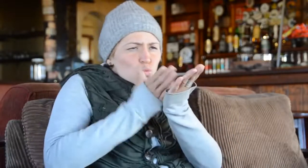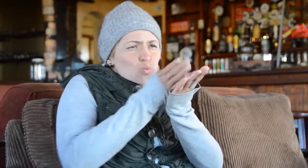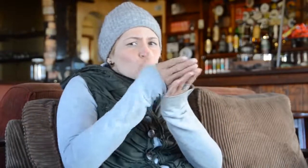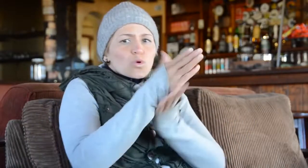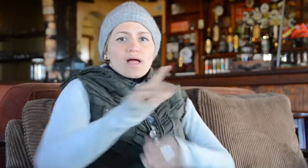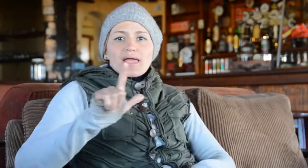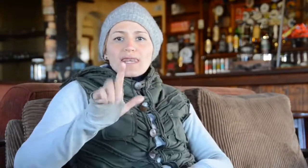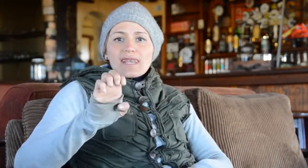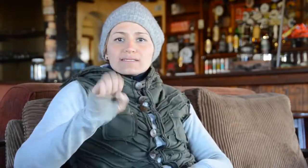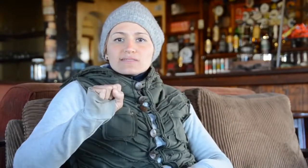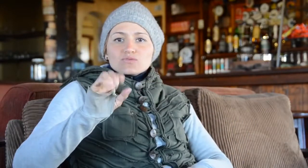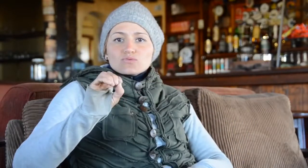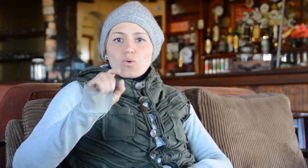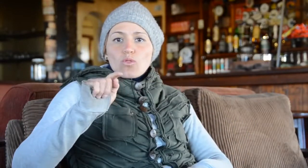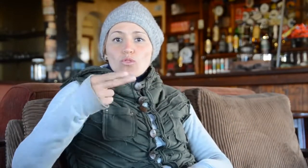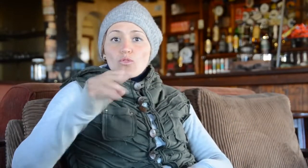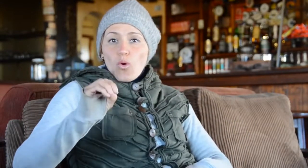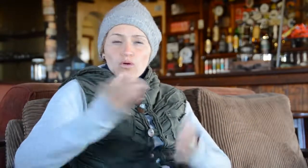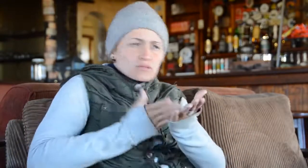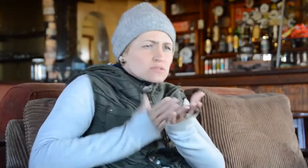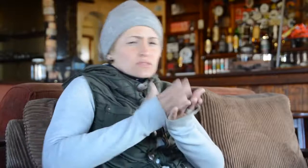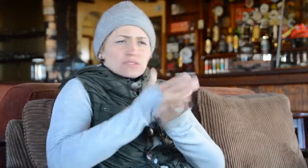for a new road into Lesotho.